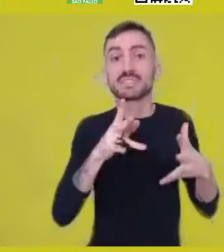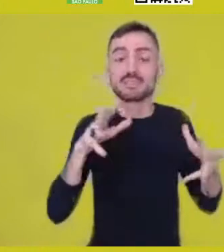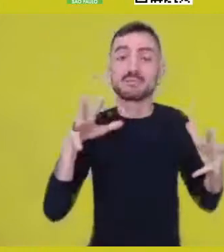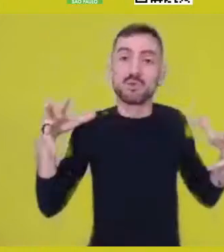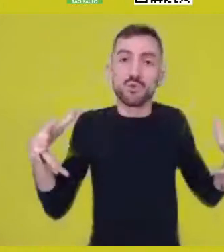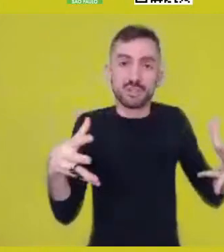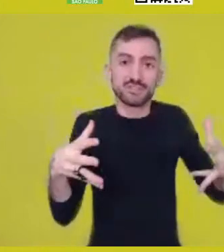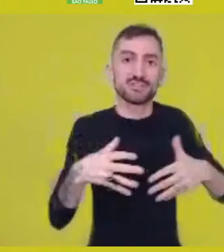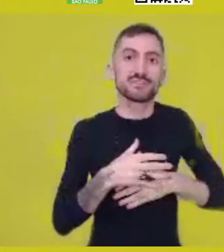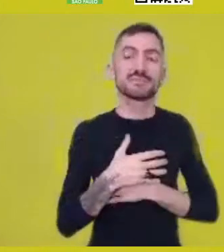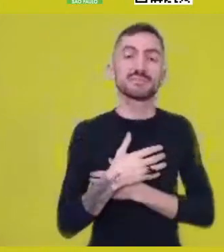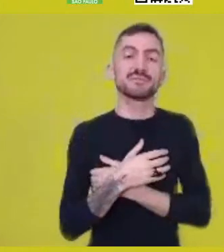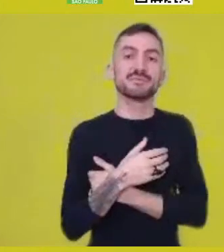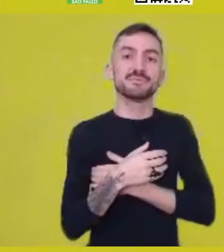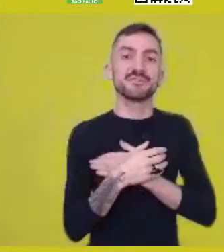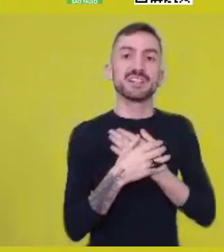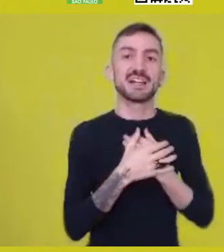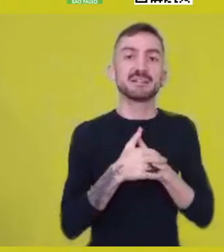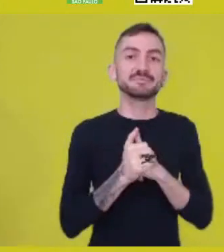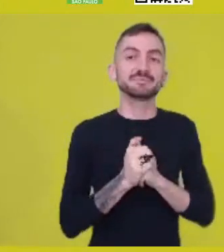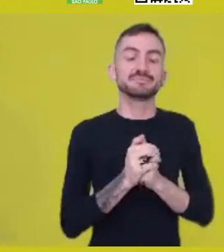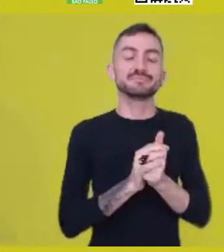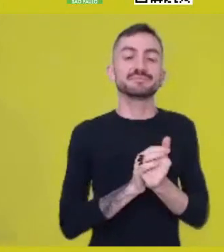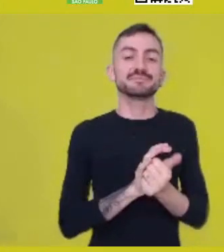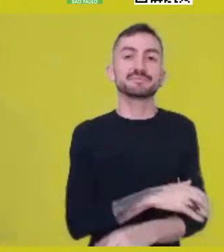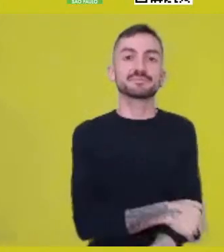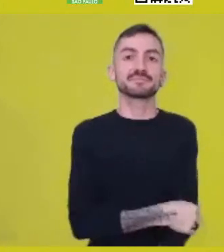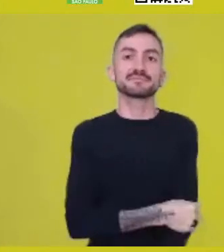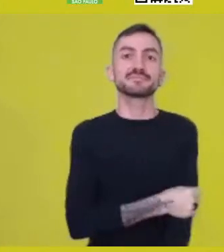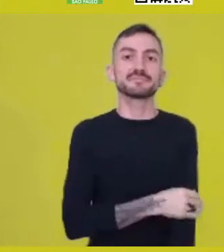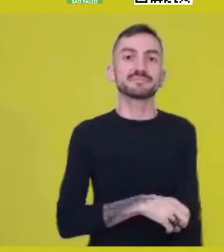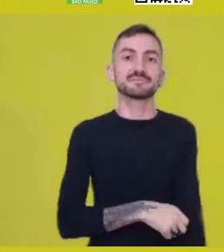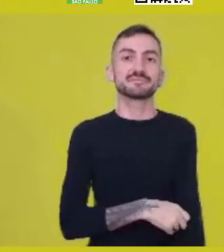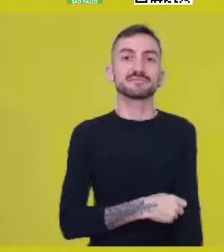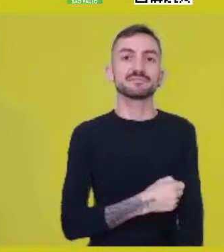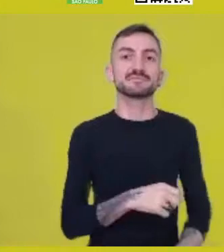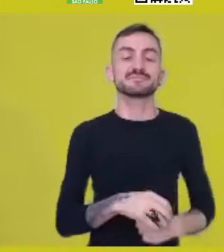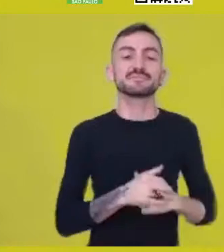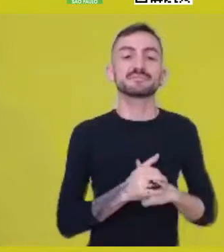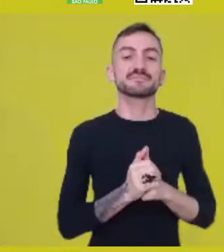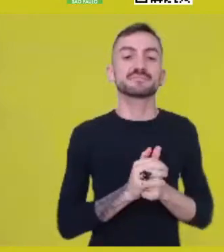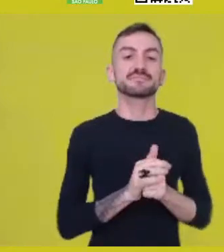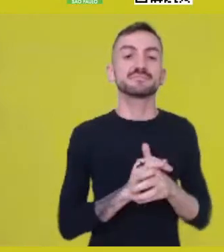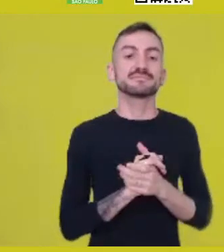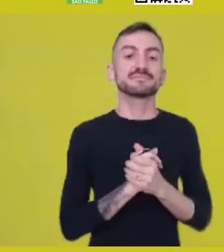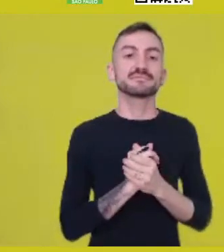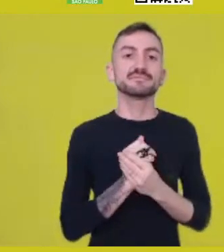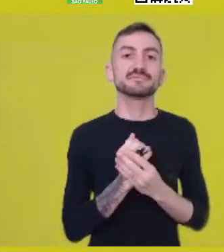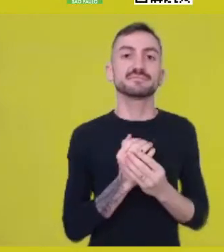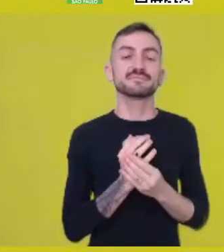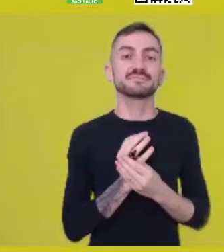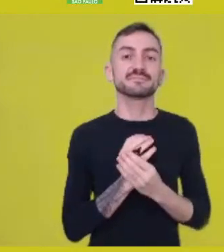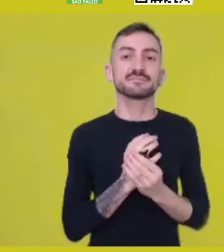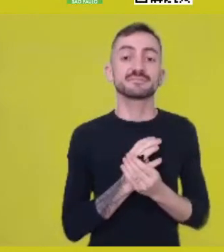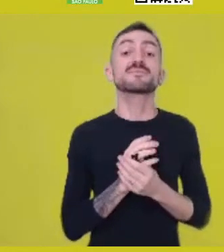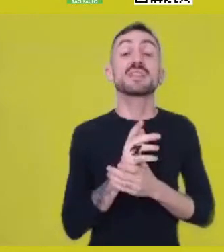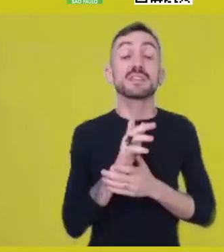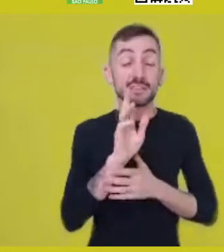An autonomy of that singularity, in the sense of keeping inside oneself